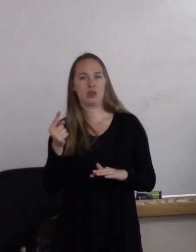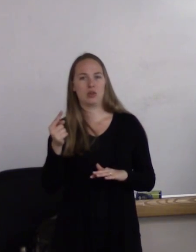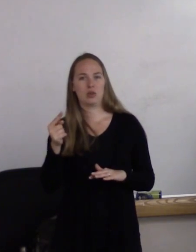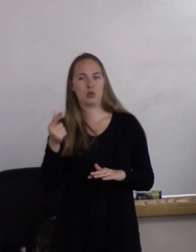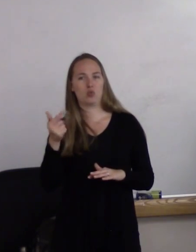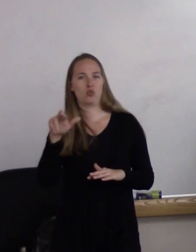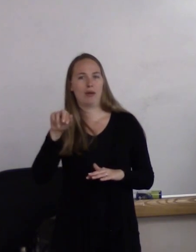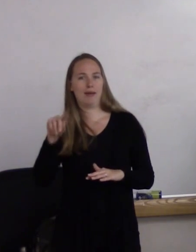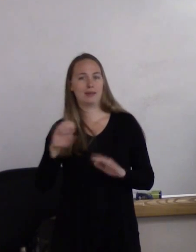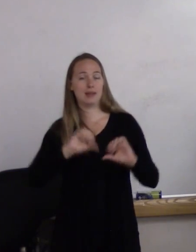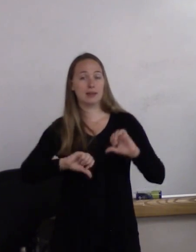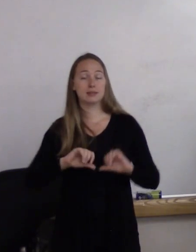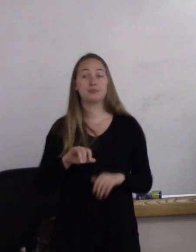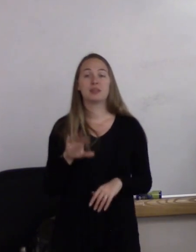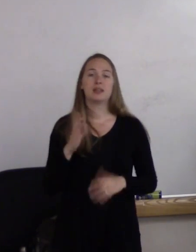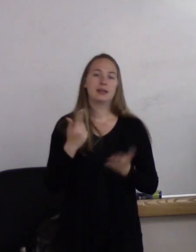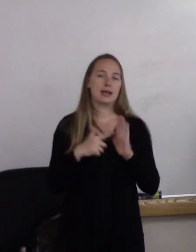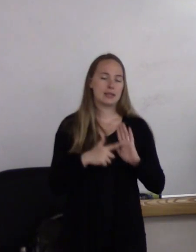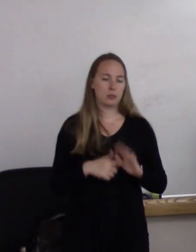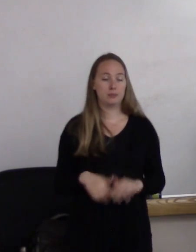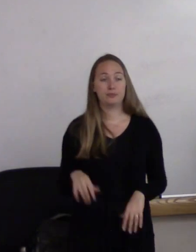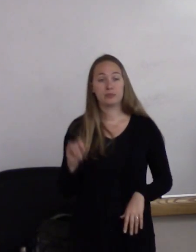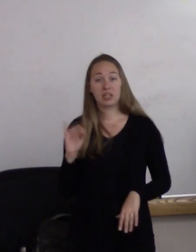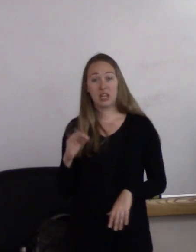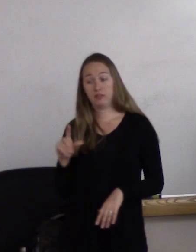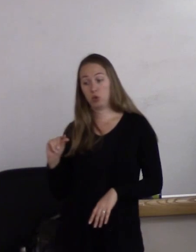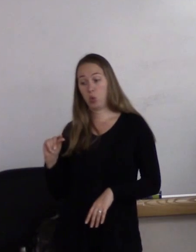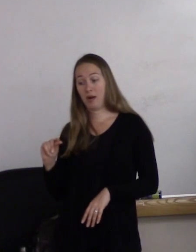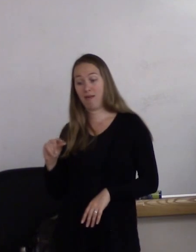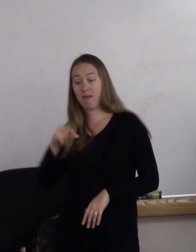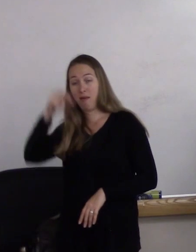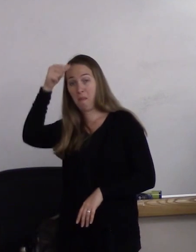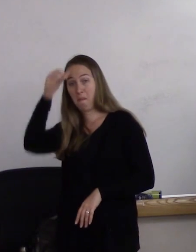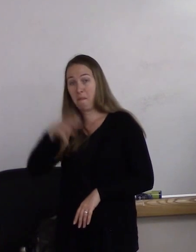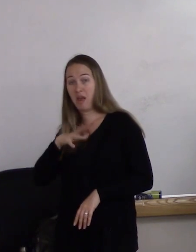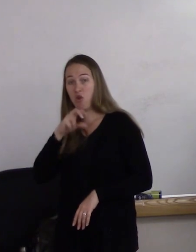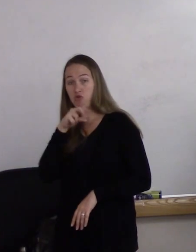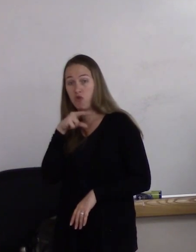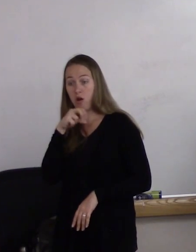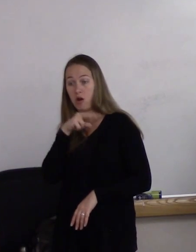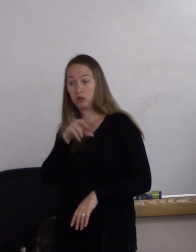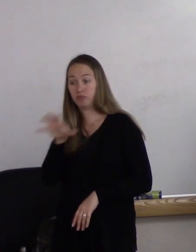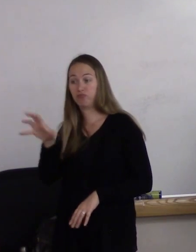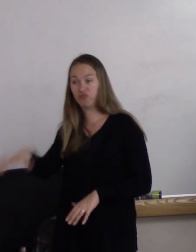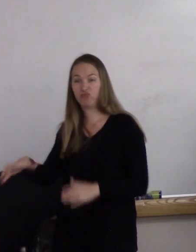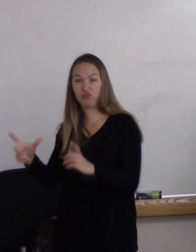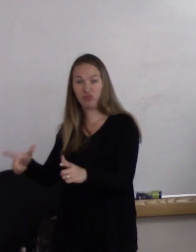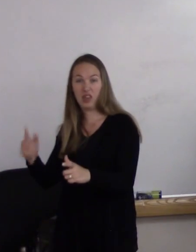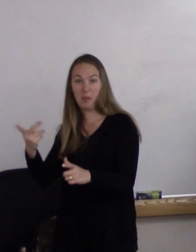that if we were to take 20 male frogs and put them in a swimming pool,